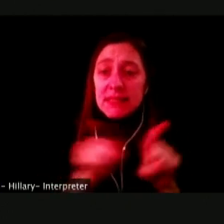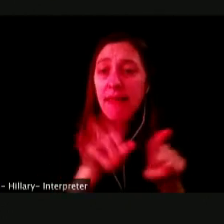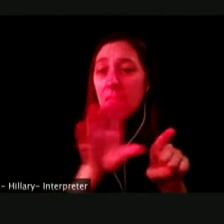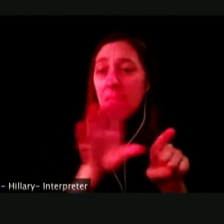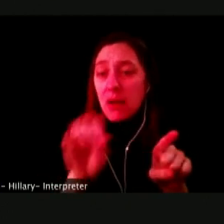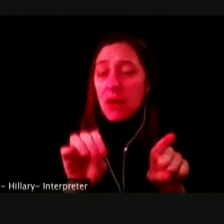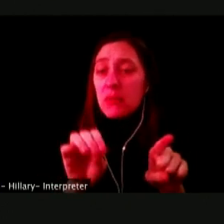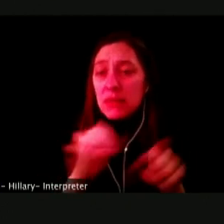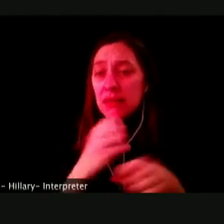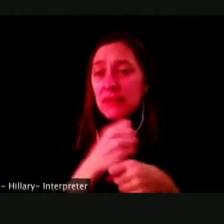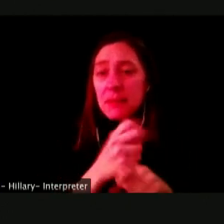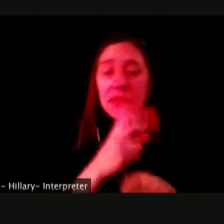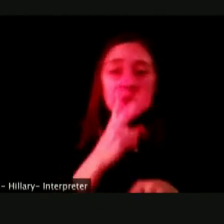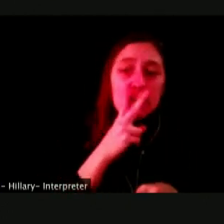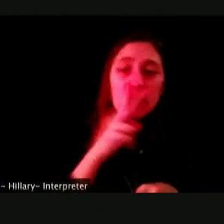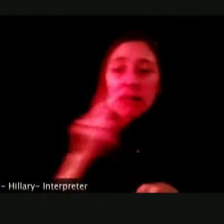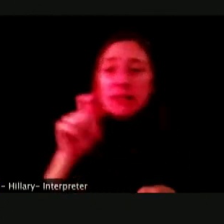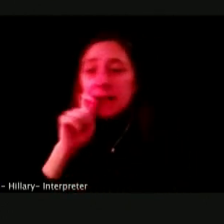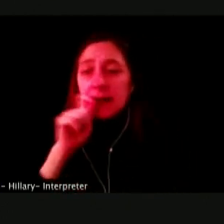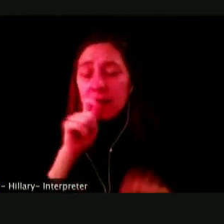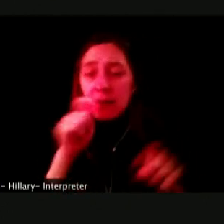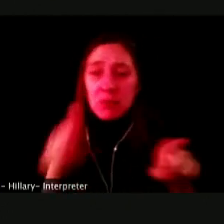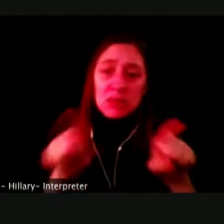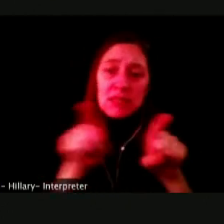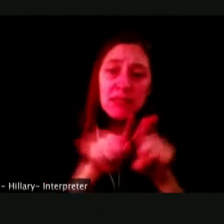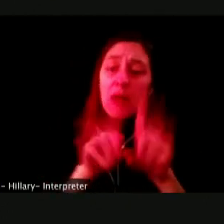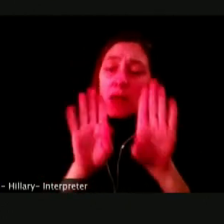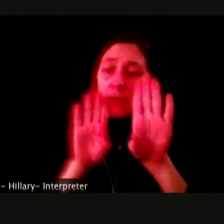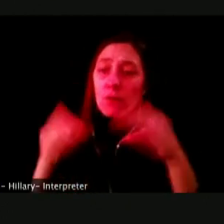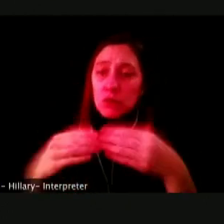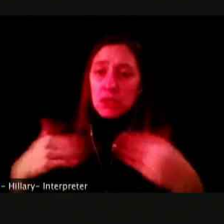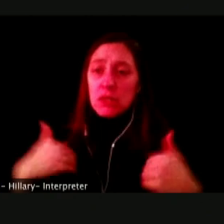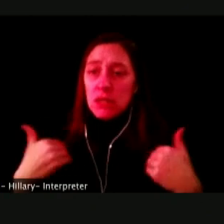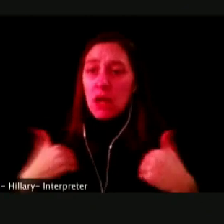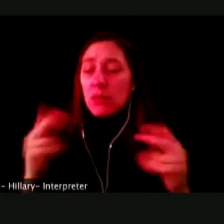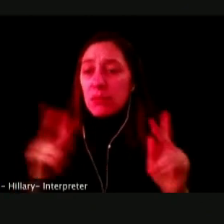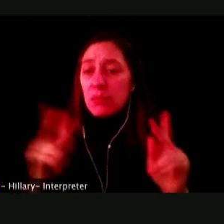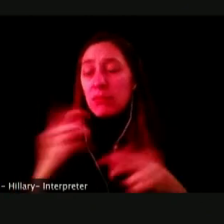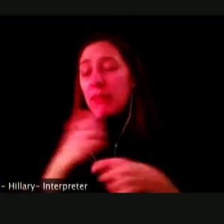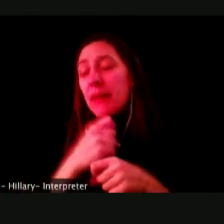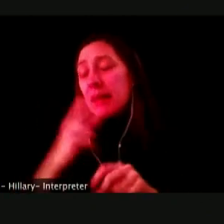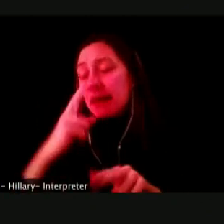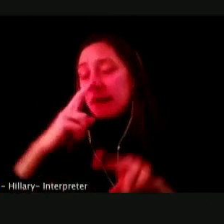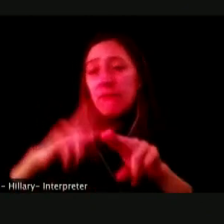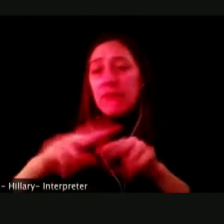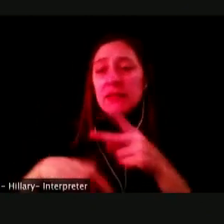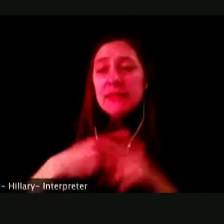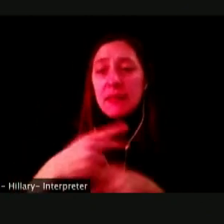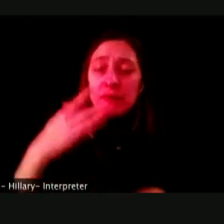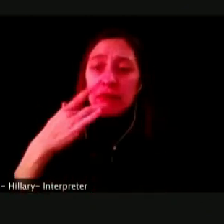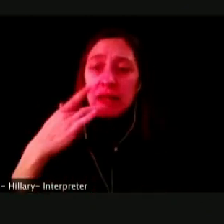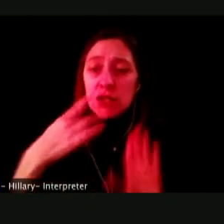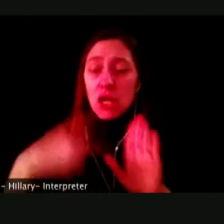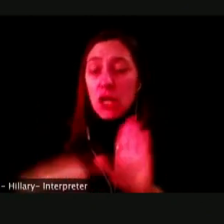THEY ARE MARKETING TO YOUNG PEOPLE BY MAKING FAN FAVORITES OF THE CIGARETTES AND SHORTENING UNHEALTHY PEOPLE VAPING.